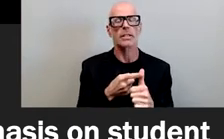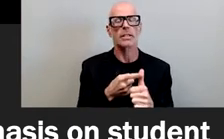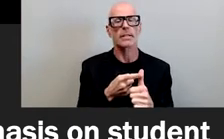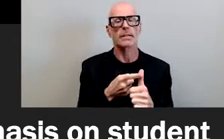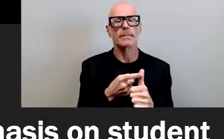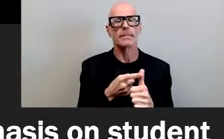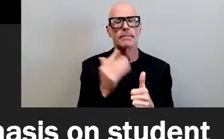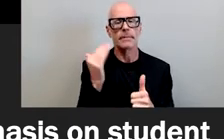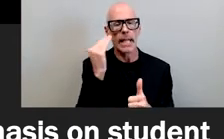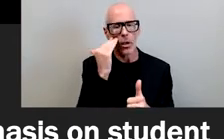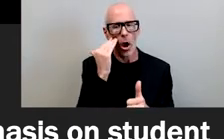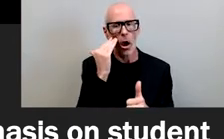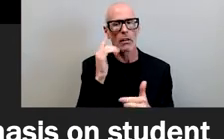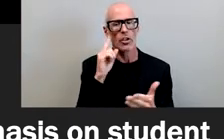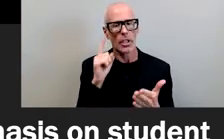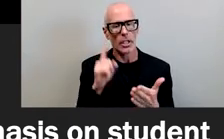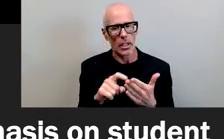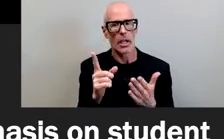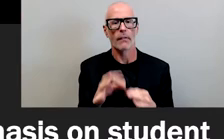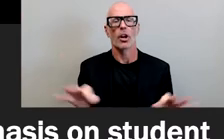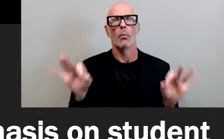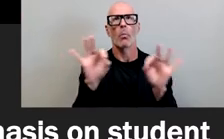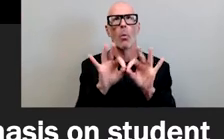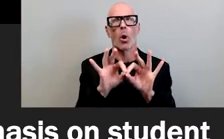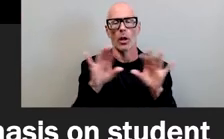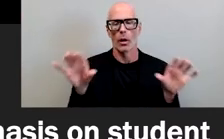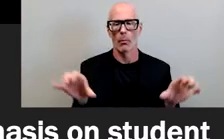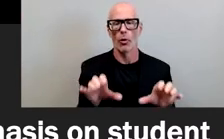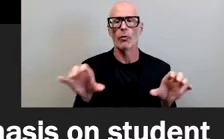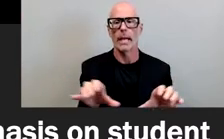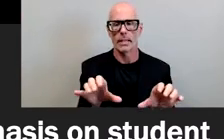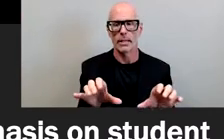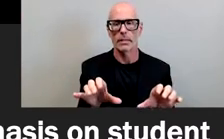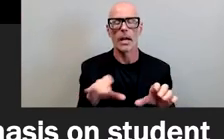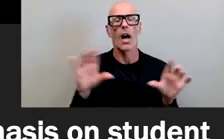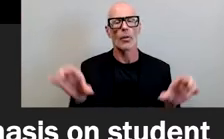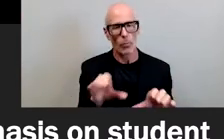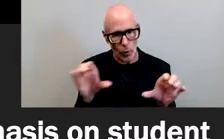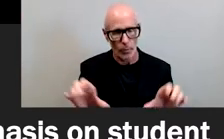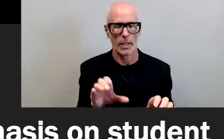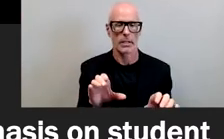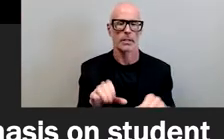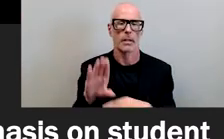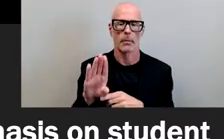a really important movement it's the movement for black lives you see